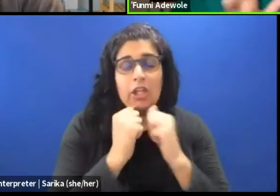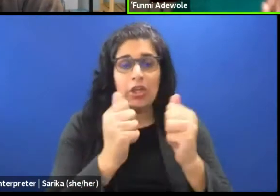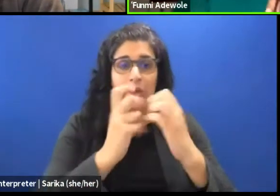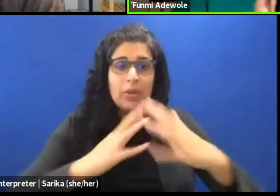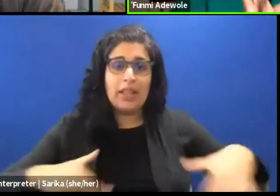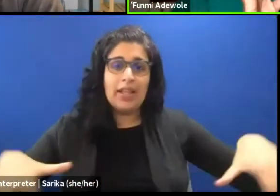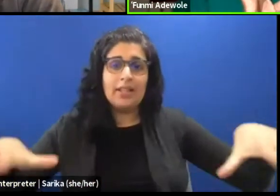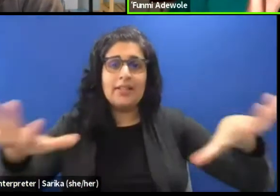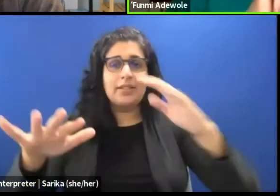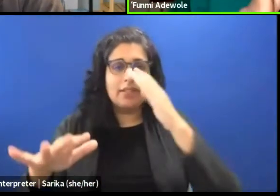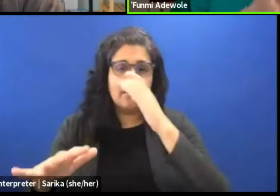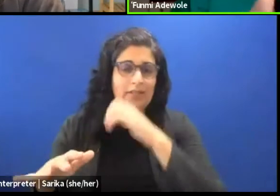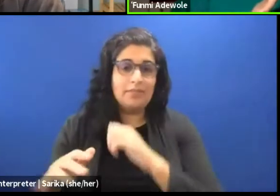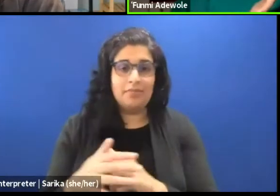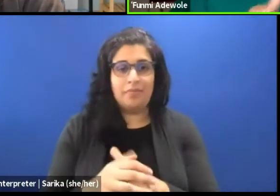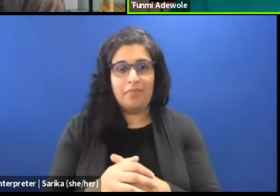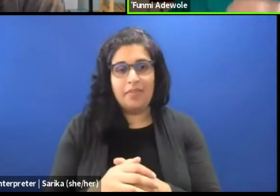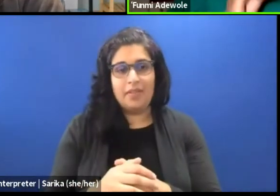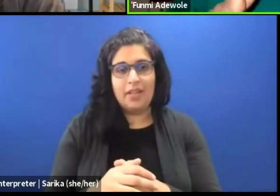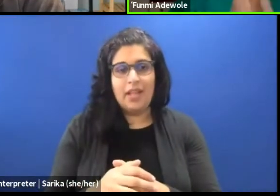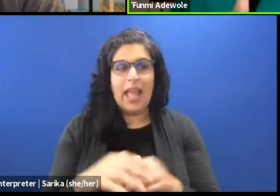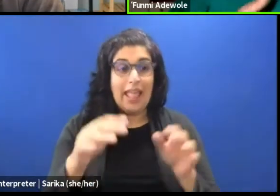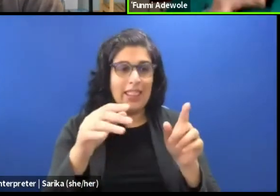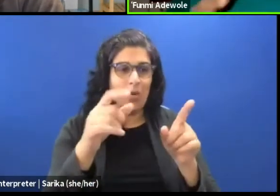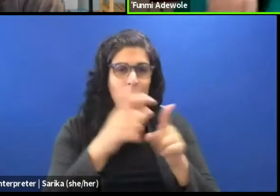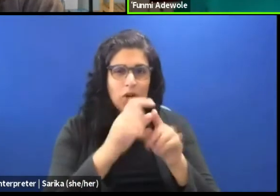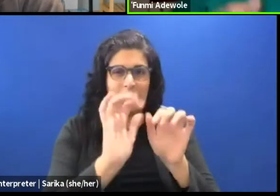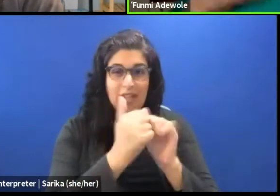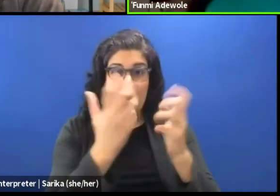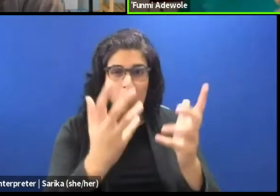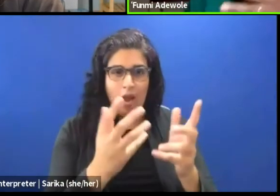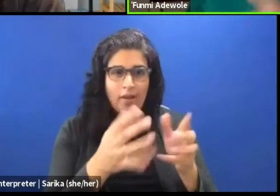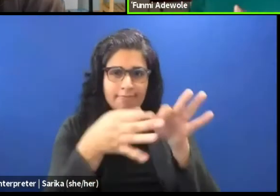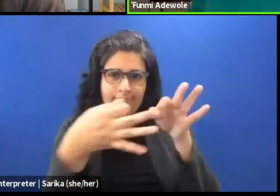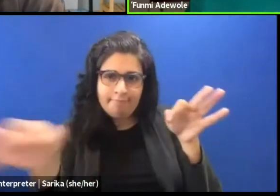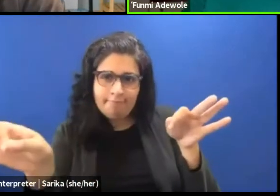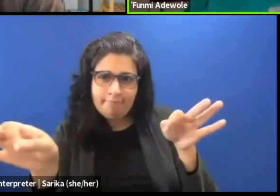and how they want their words to be said, pronounced, and used within a performance